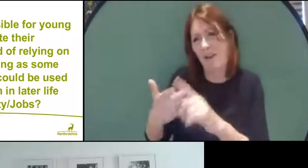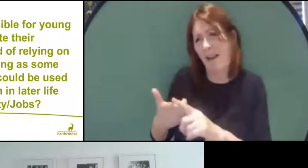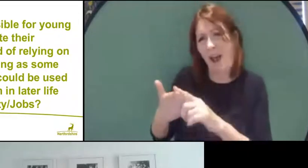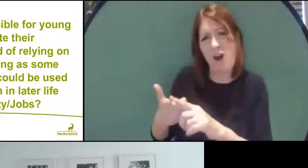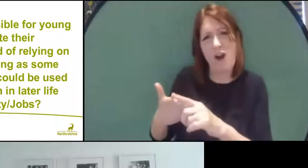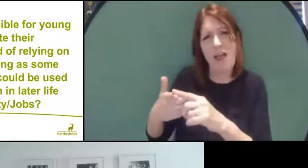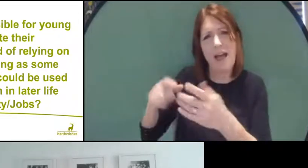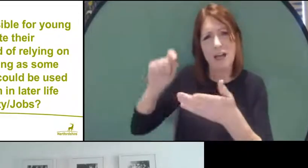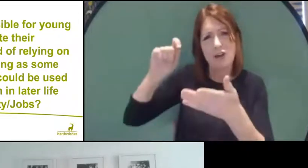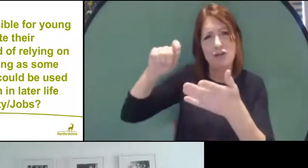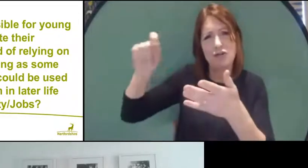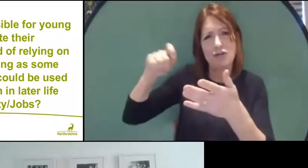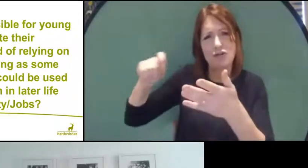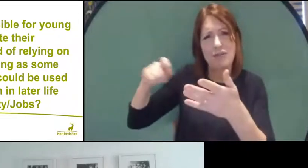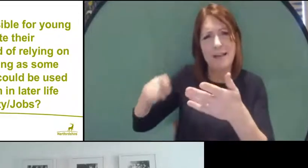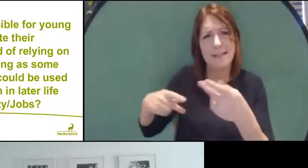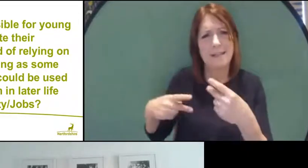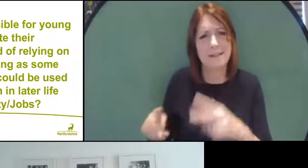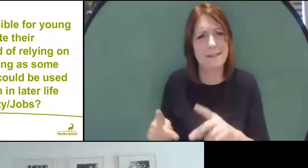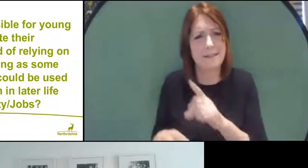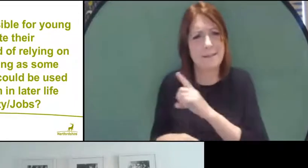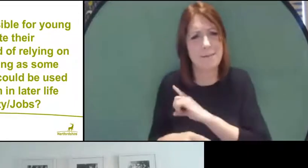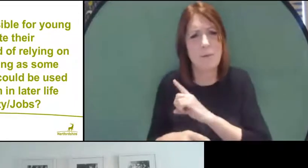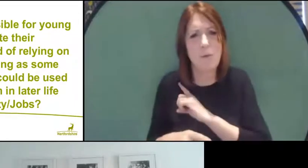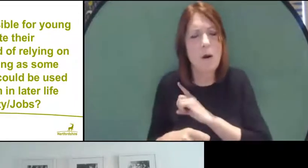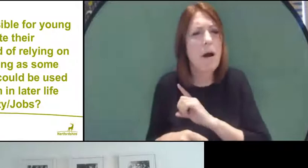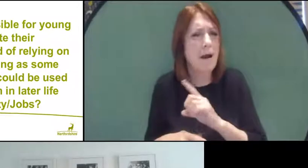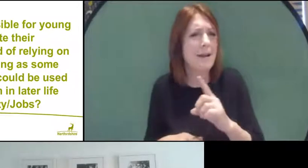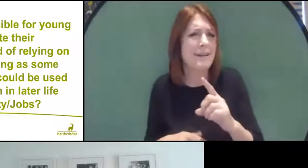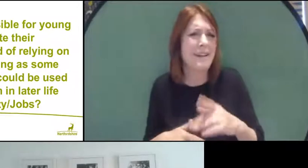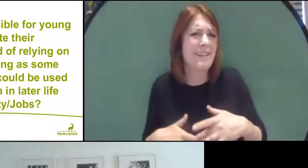because some young people this could be used to discriminate against them later in life?